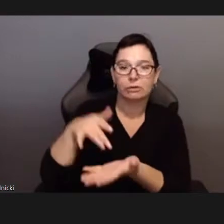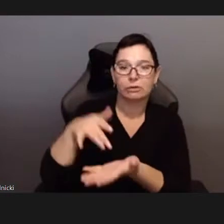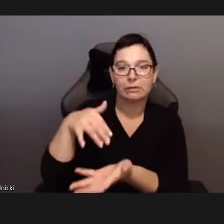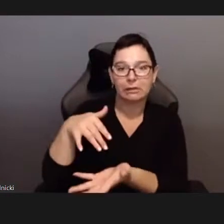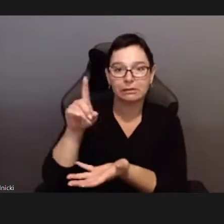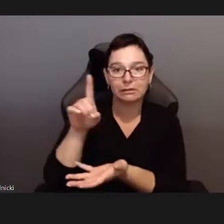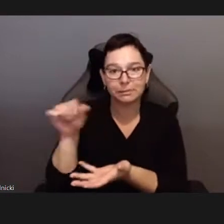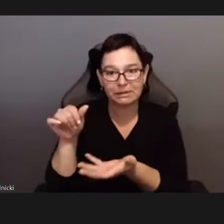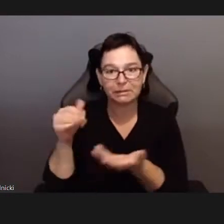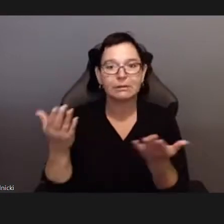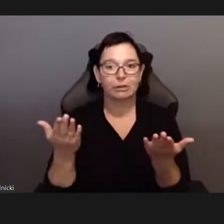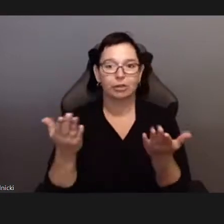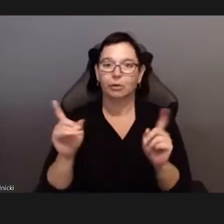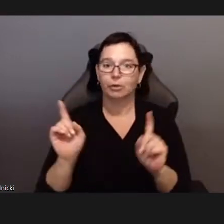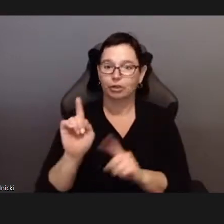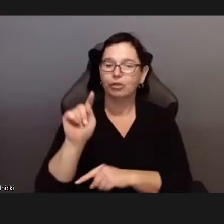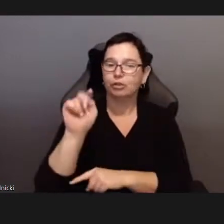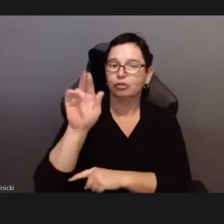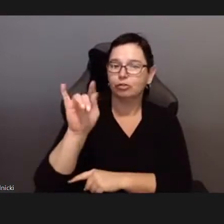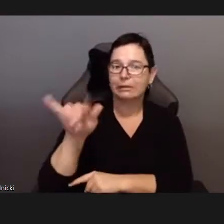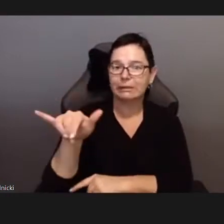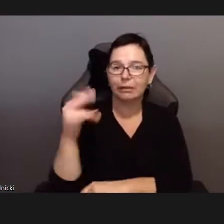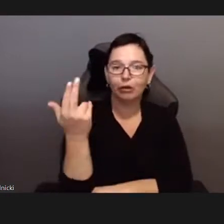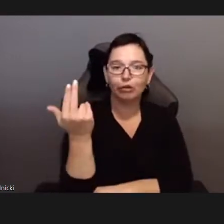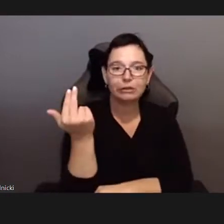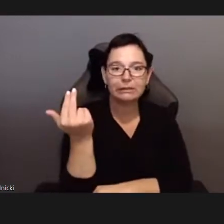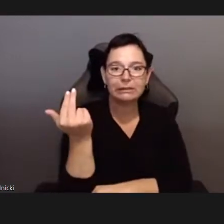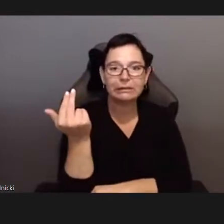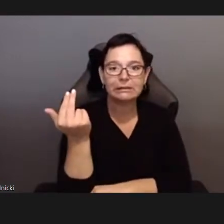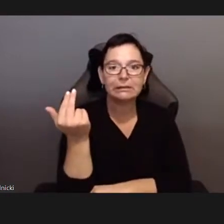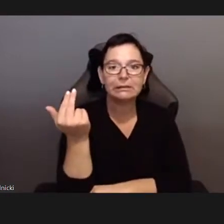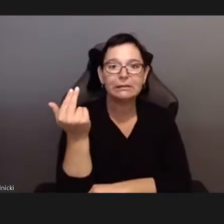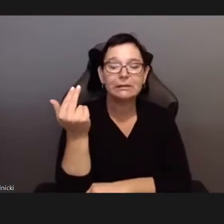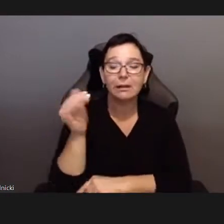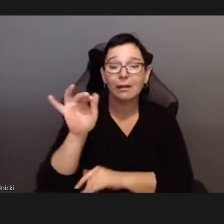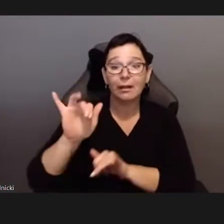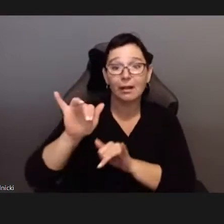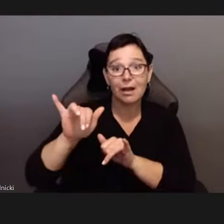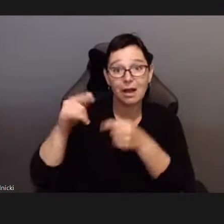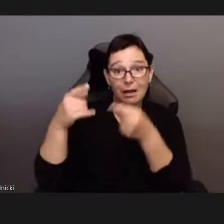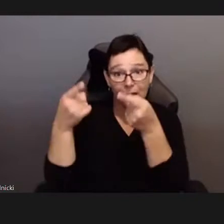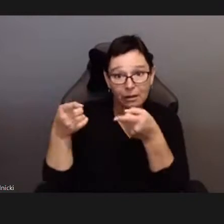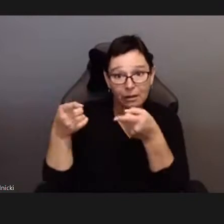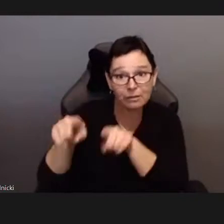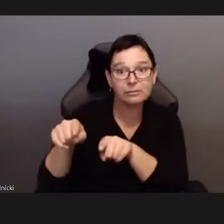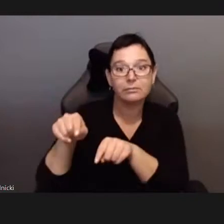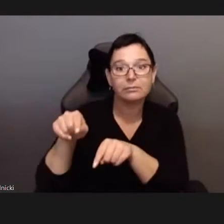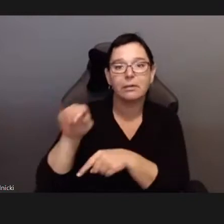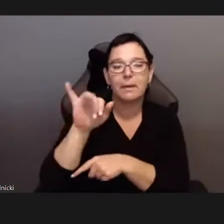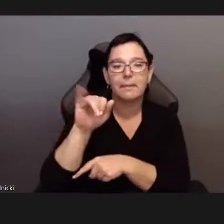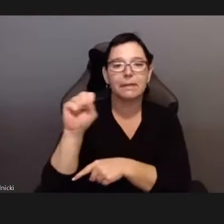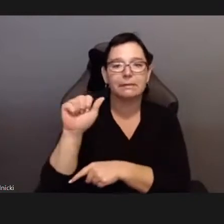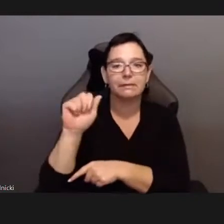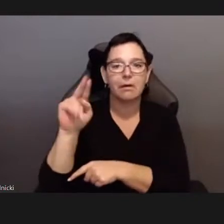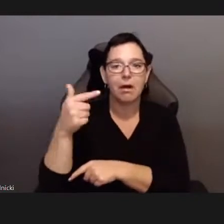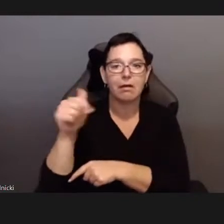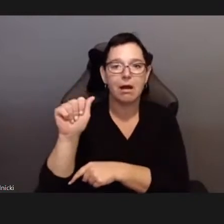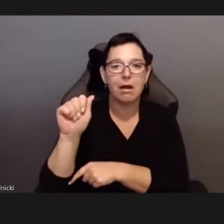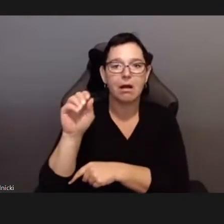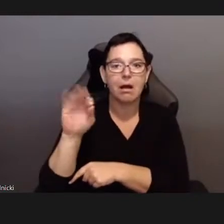and engage in critical discussion